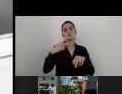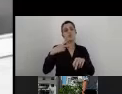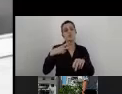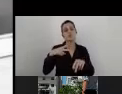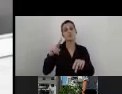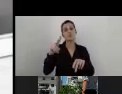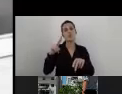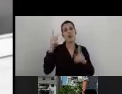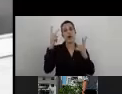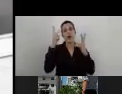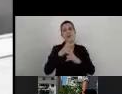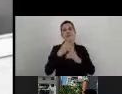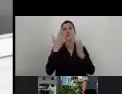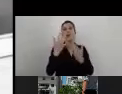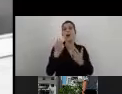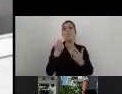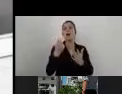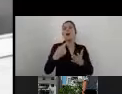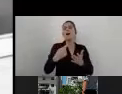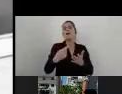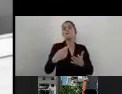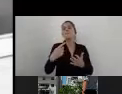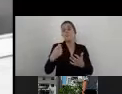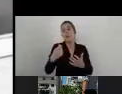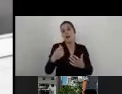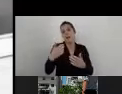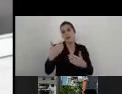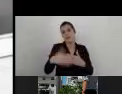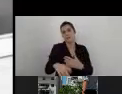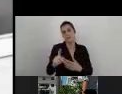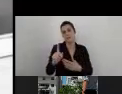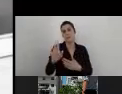it will cost you and also to put it by milestones or